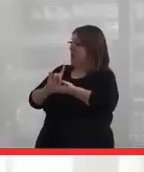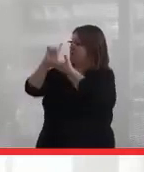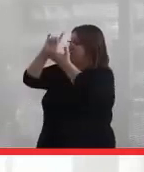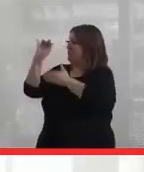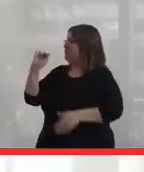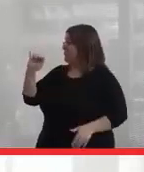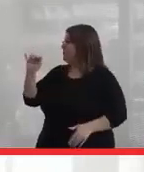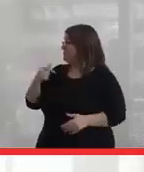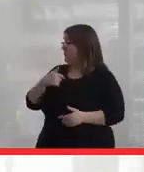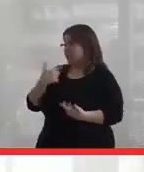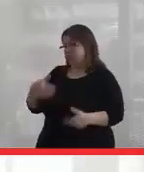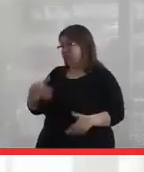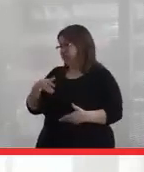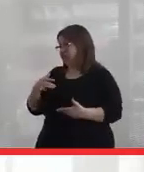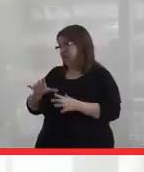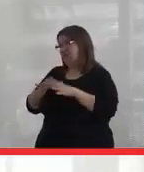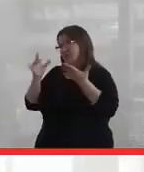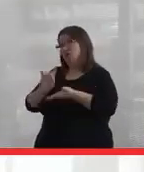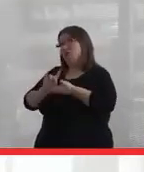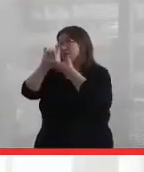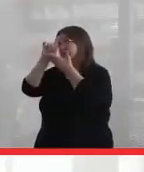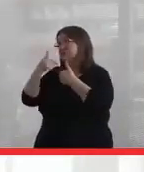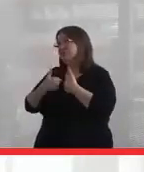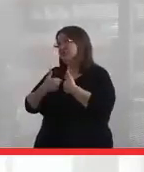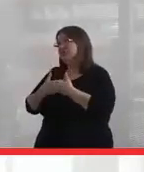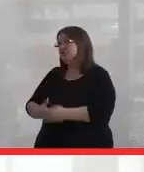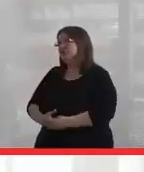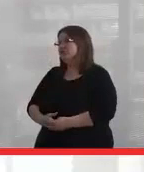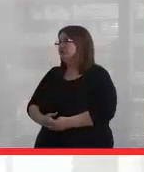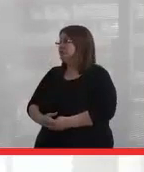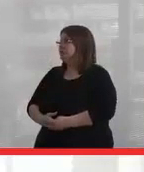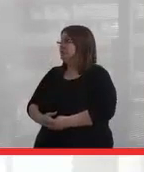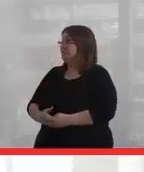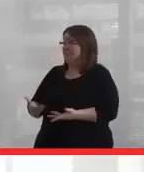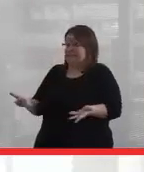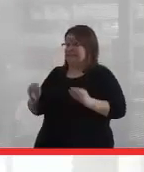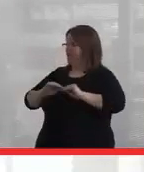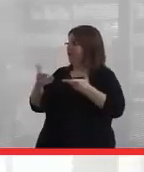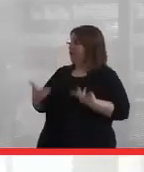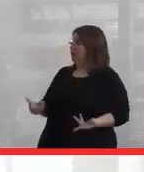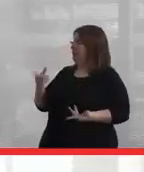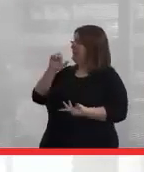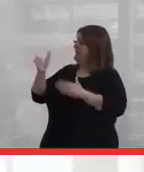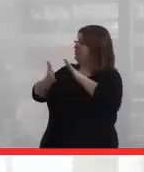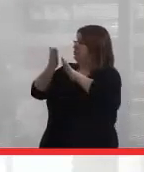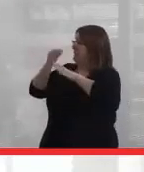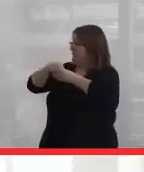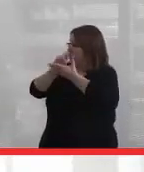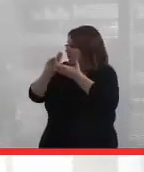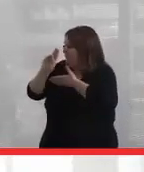and I have a lot of privilege. I have the privilege evident here. I mean, I'm a senior administrator at a university.